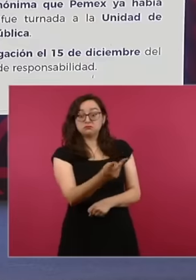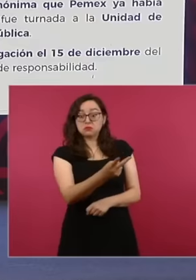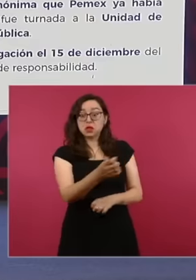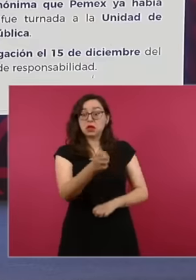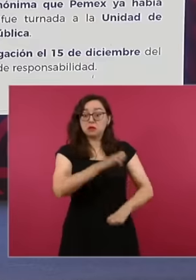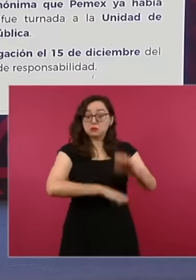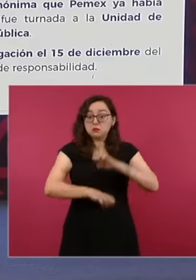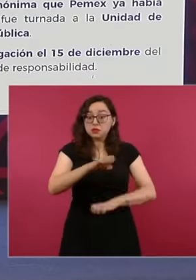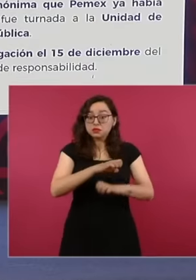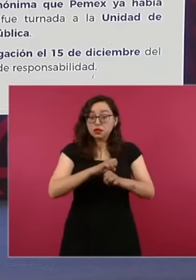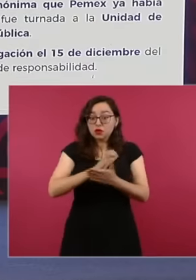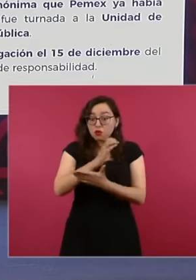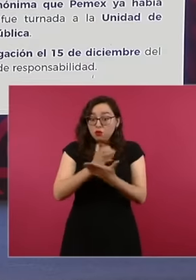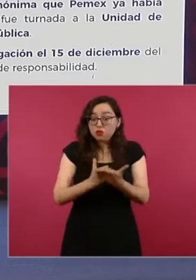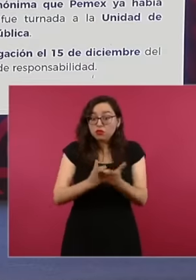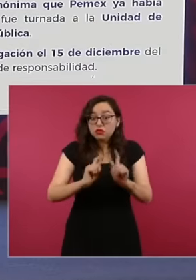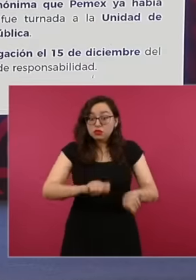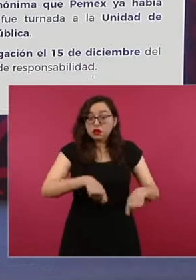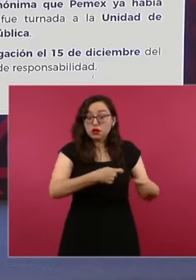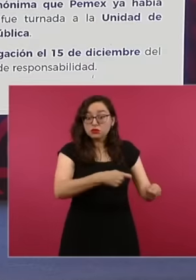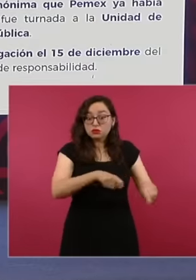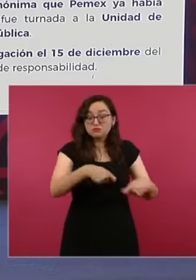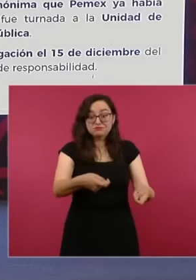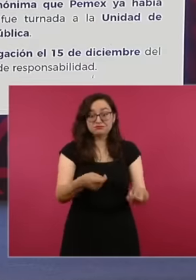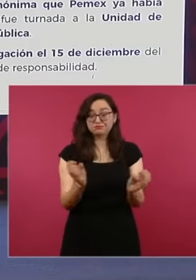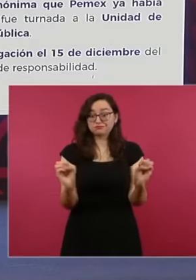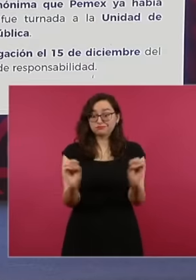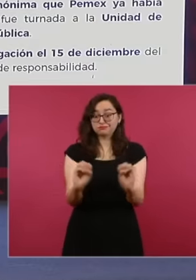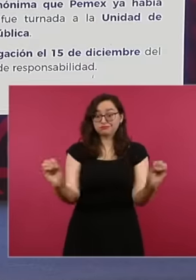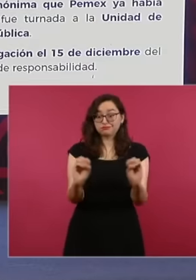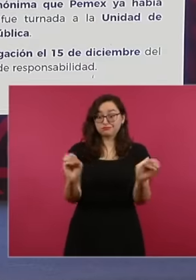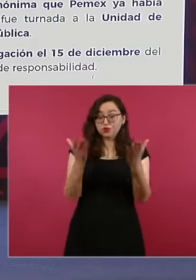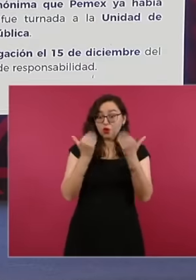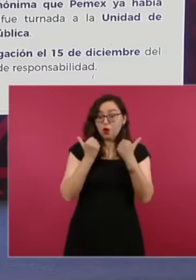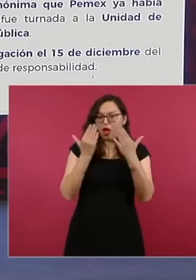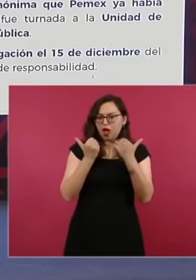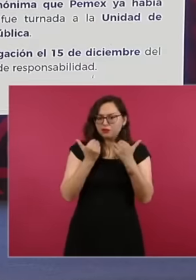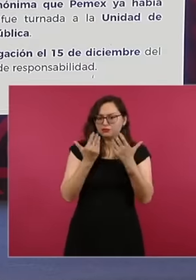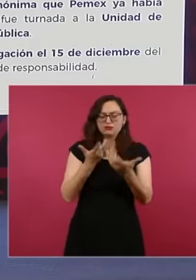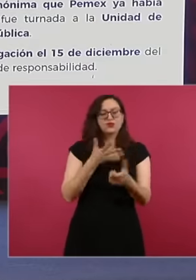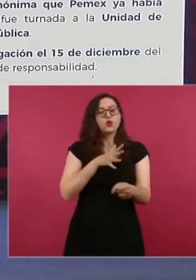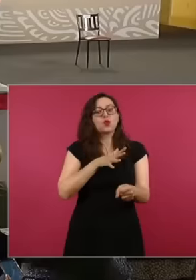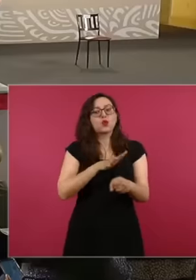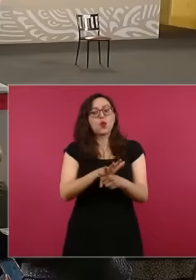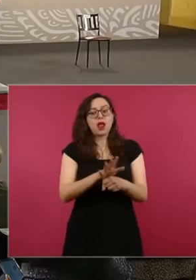presented by the head of Pemex Octavio Romero Oropeza shows the list of companies that stole